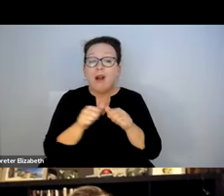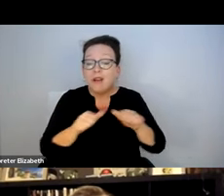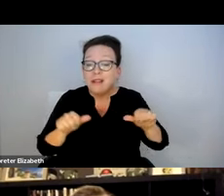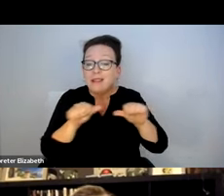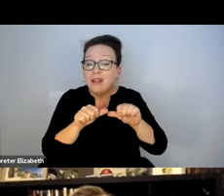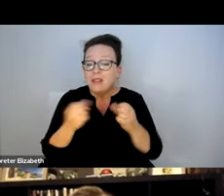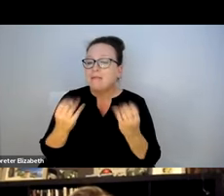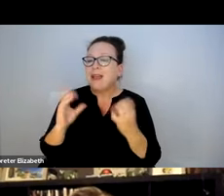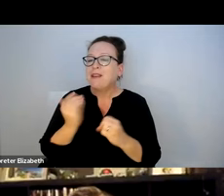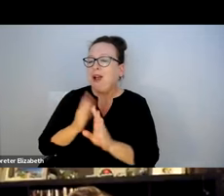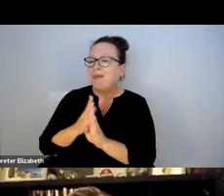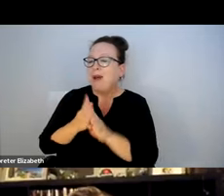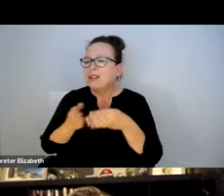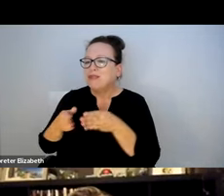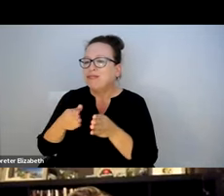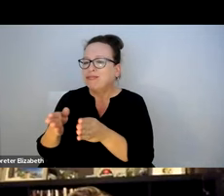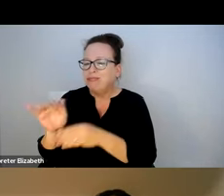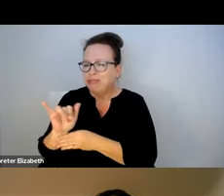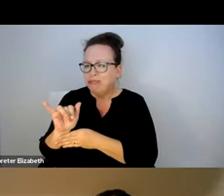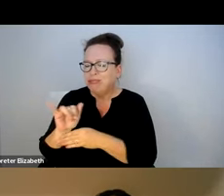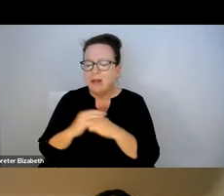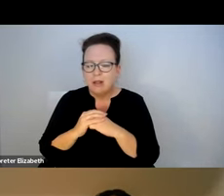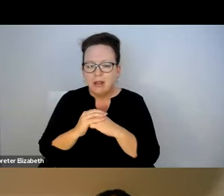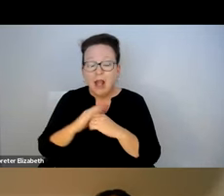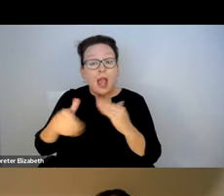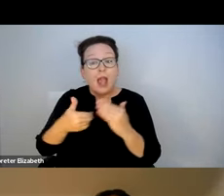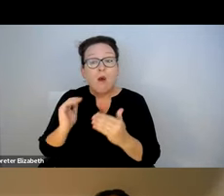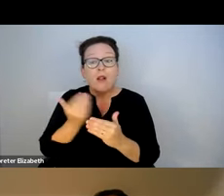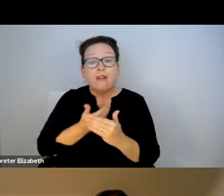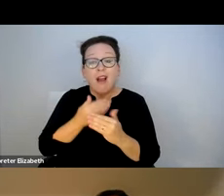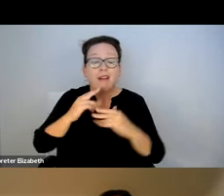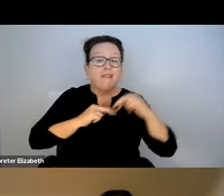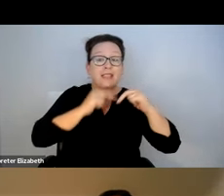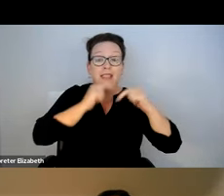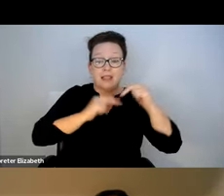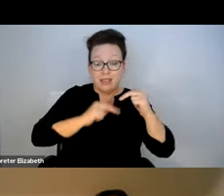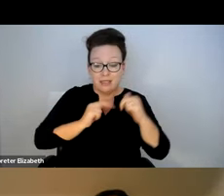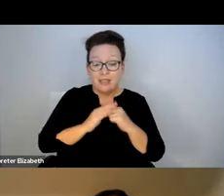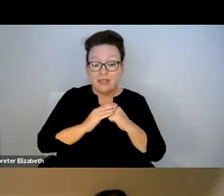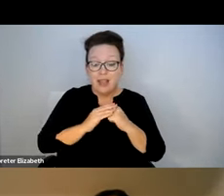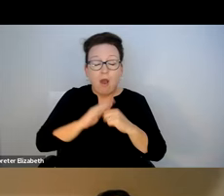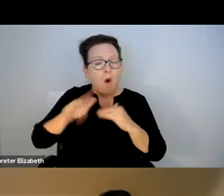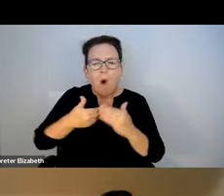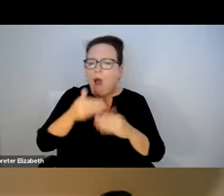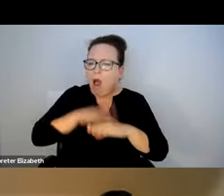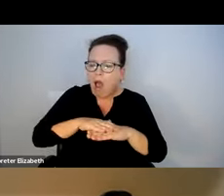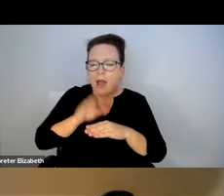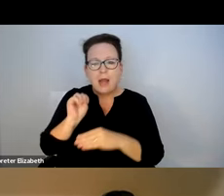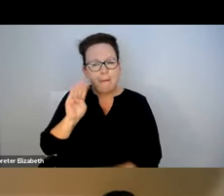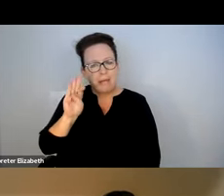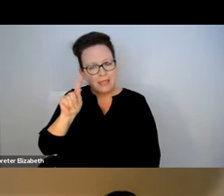AND ICE FROM OUR PROPERTIES. ALL OF OUR STATIONS, MANY OF THE MAJOR BUSWAYS, AND ALL OF